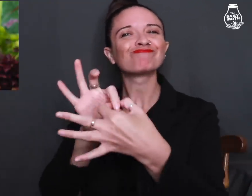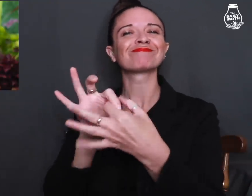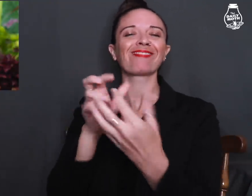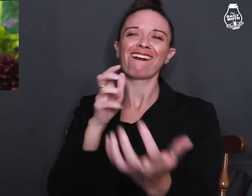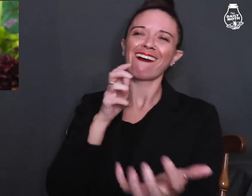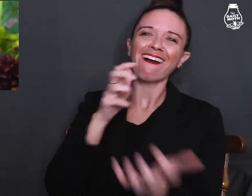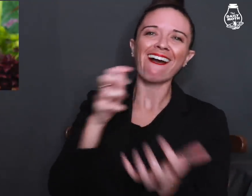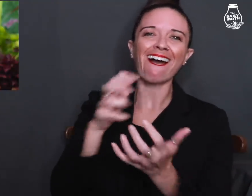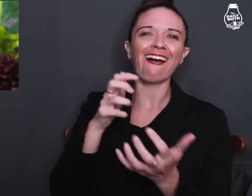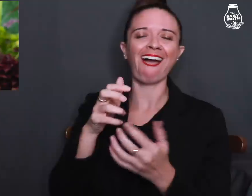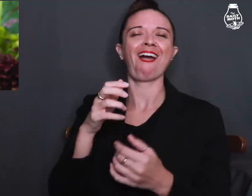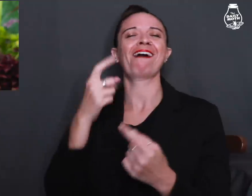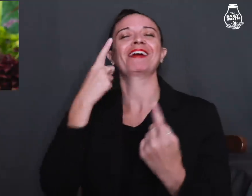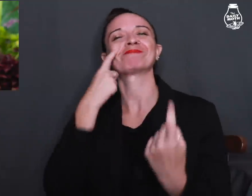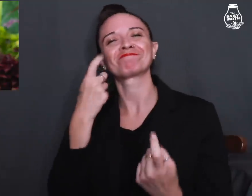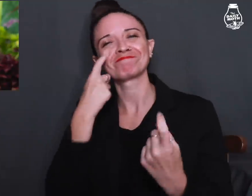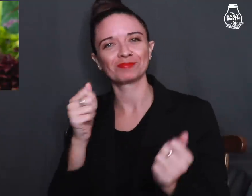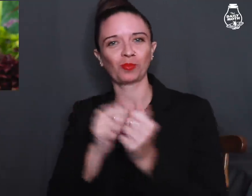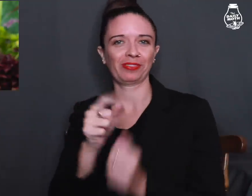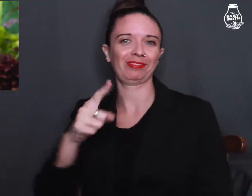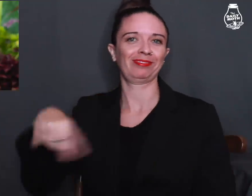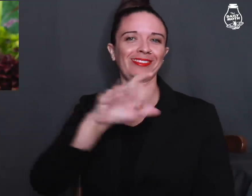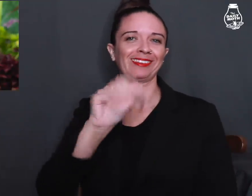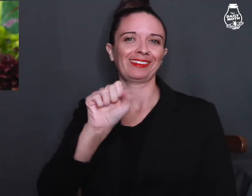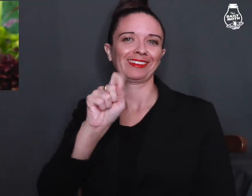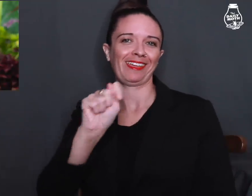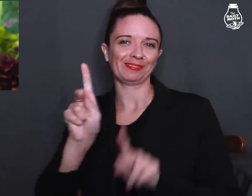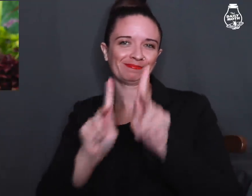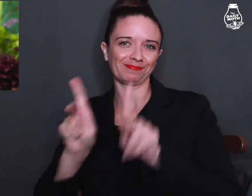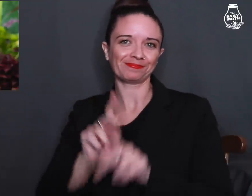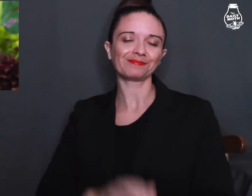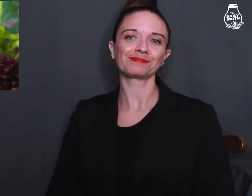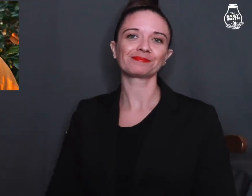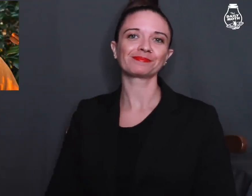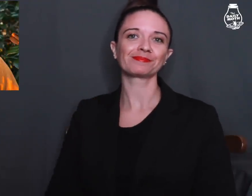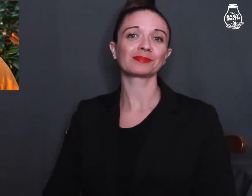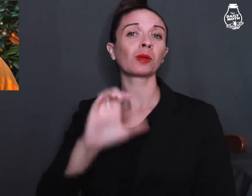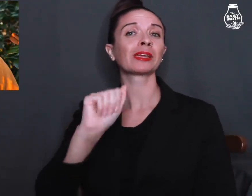connected, laugh, and cry with them.